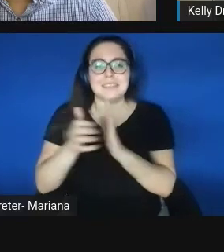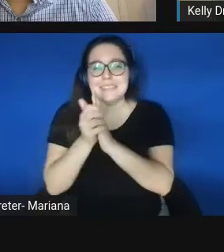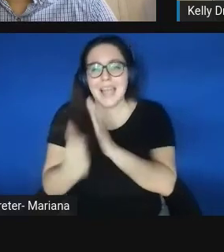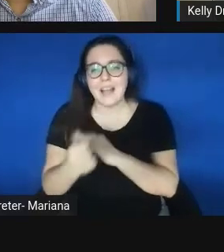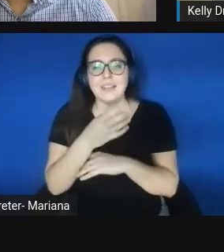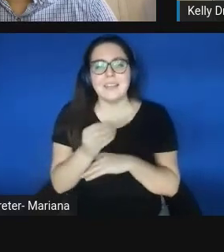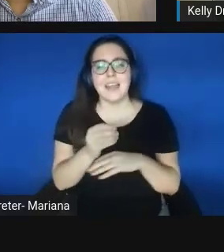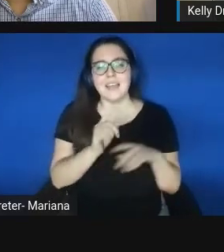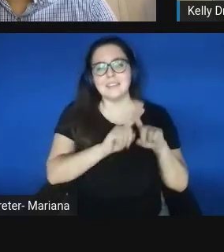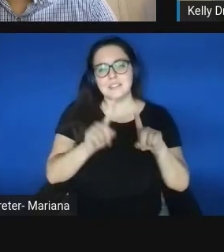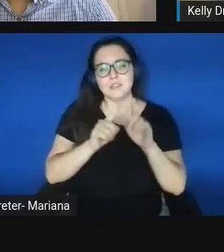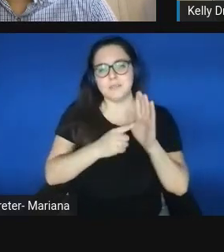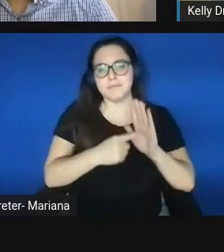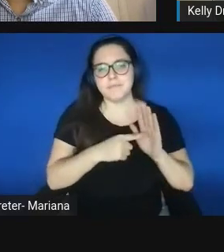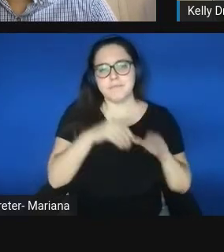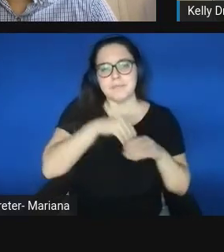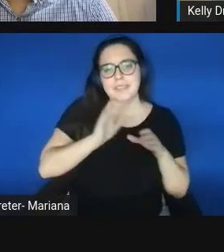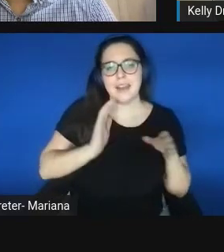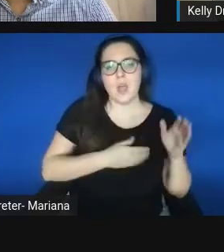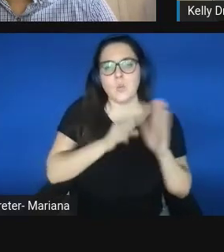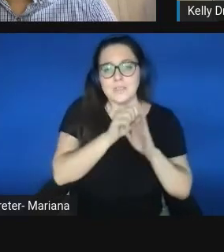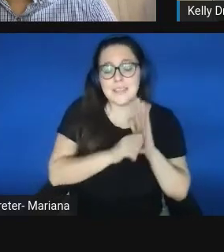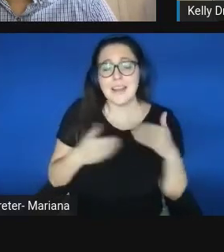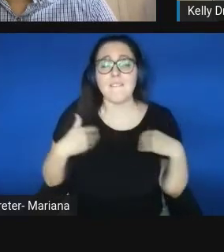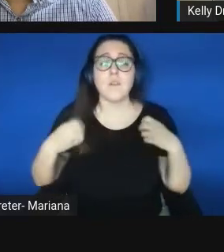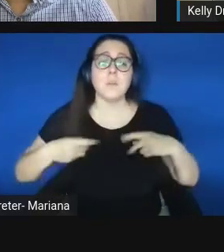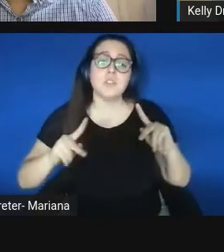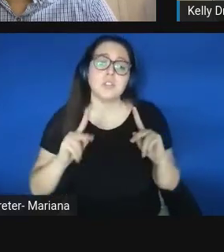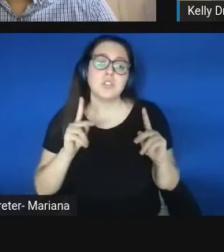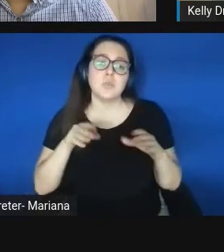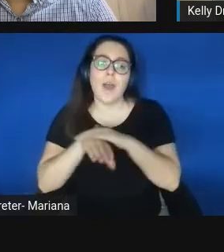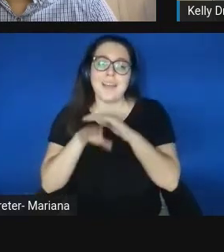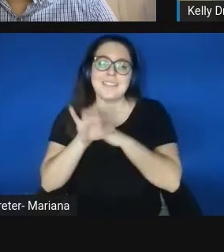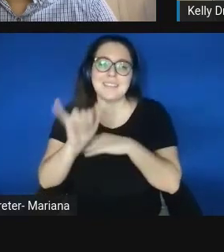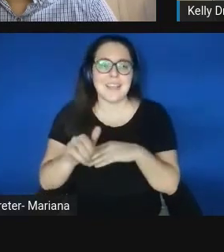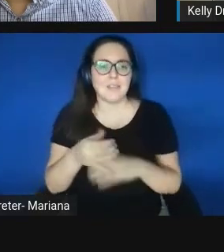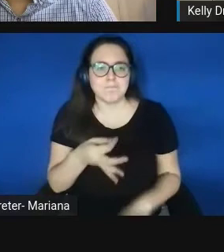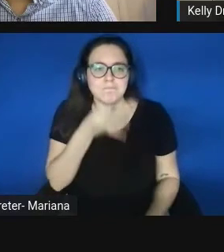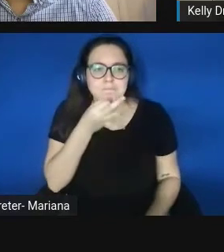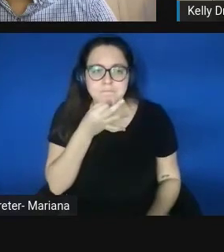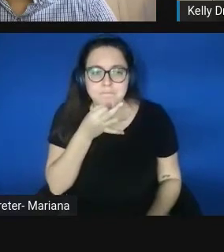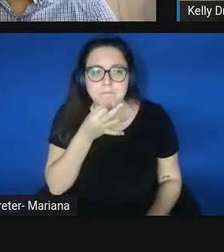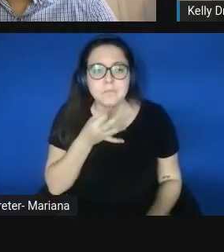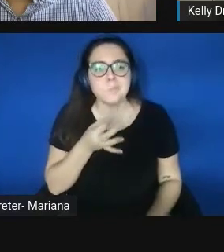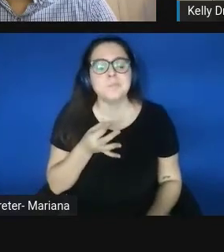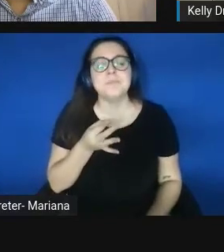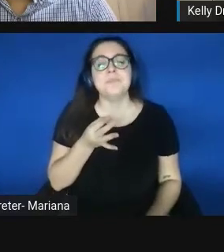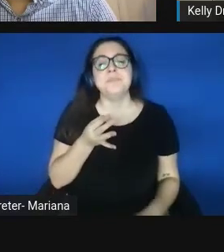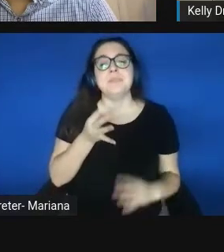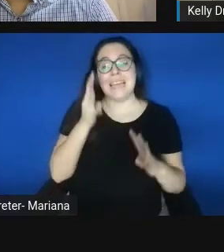There's also an opportunity to access that expertise, right? Where an innovator may not have a role